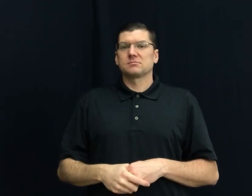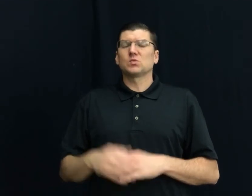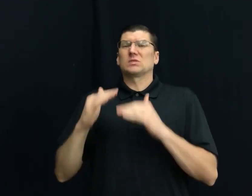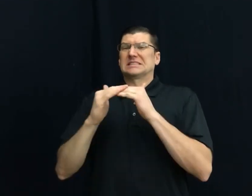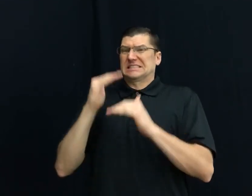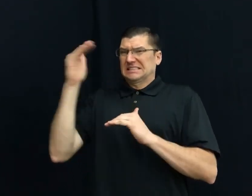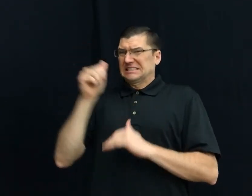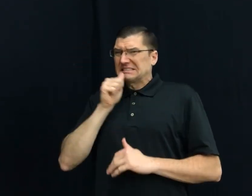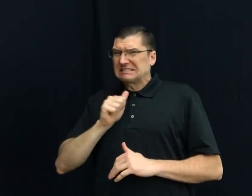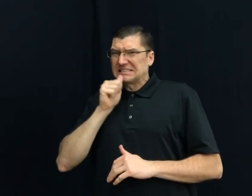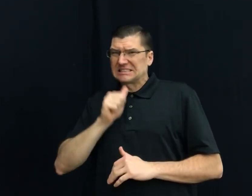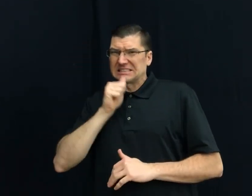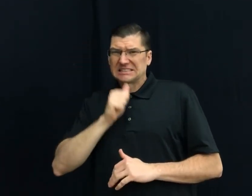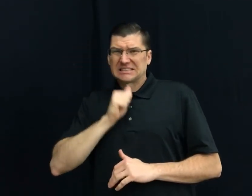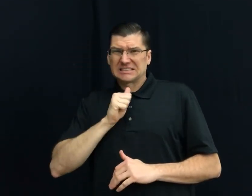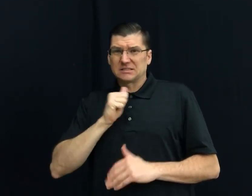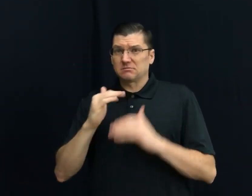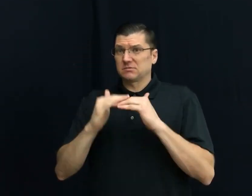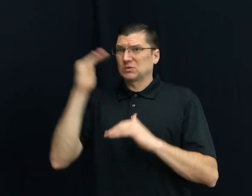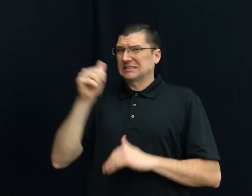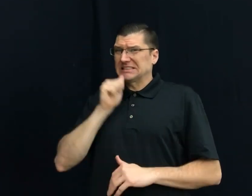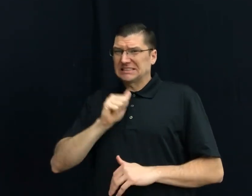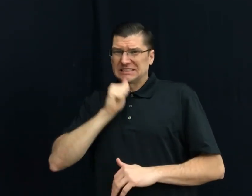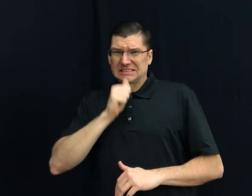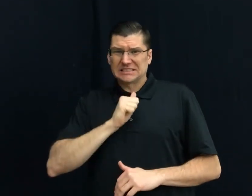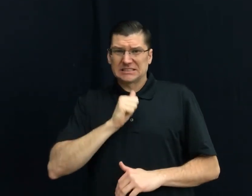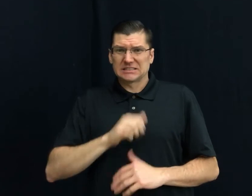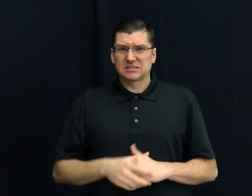20) OVER BEARING